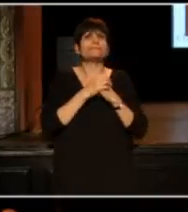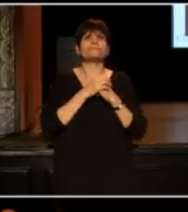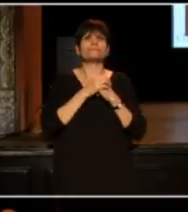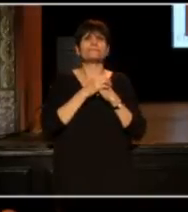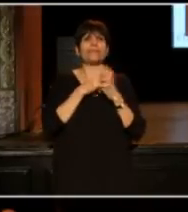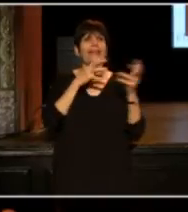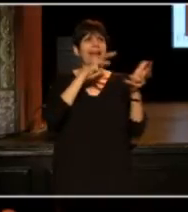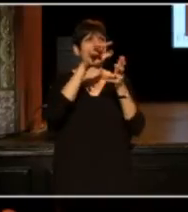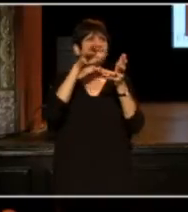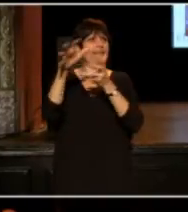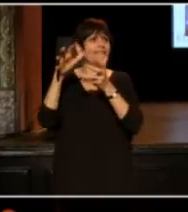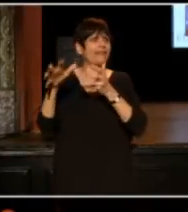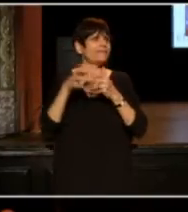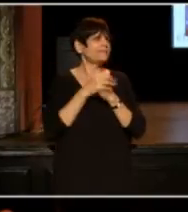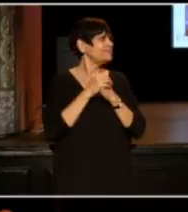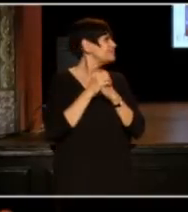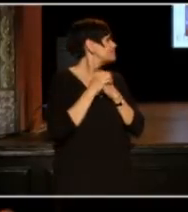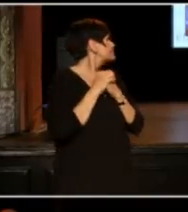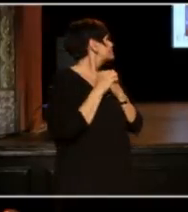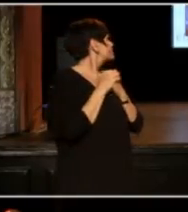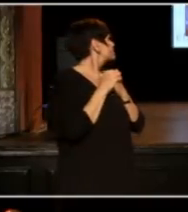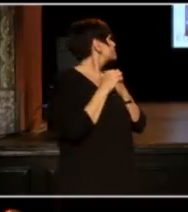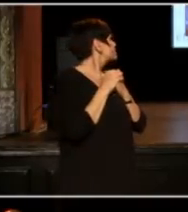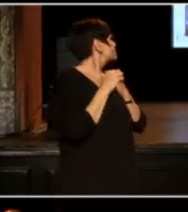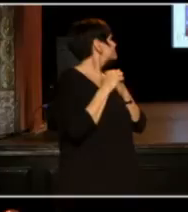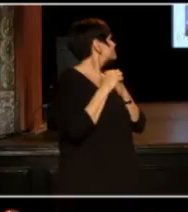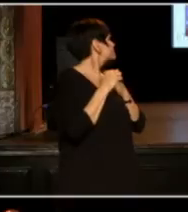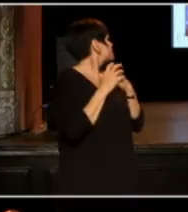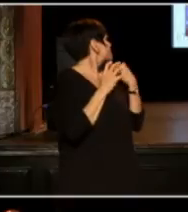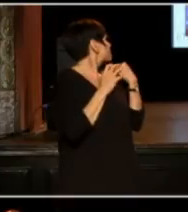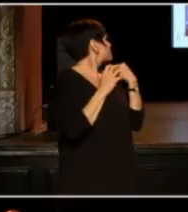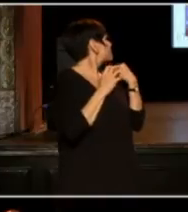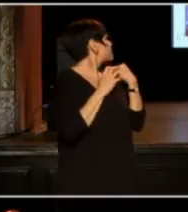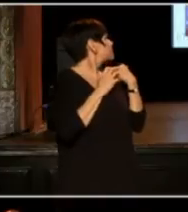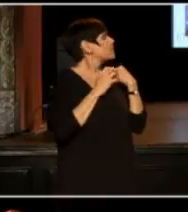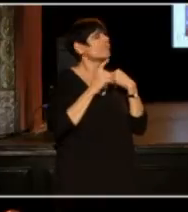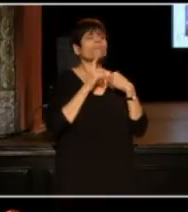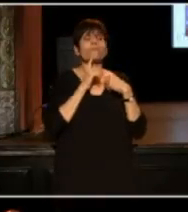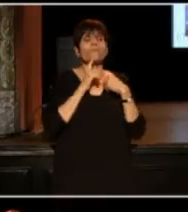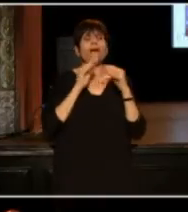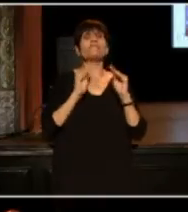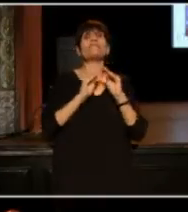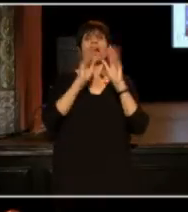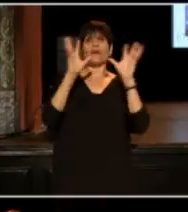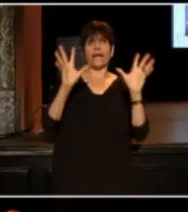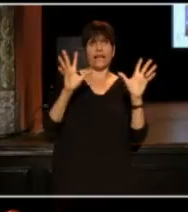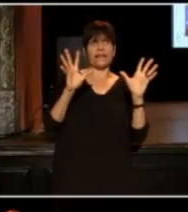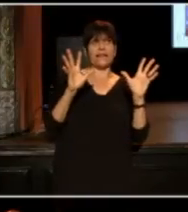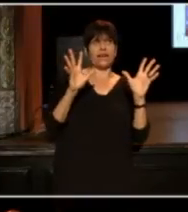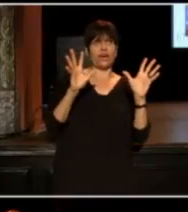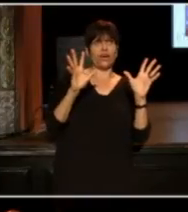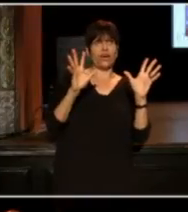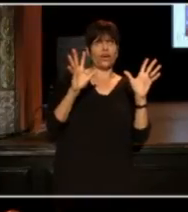(man 4) I grew up in East China Town in Toronto. So it was made very clear, that I was gwailo from very early--